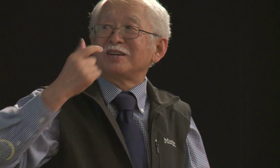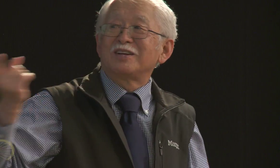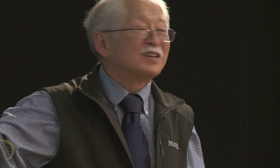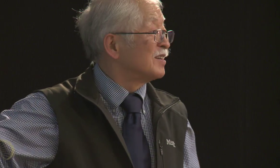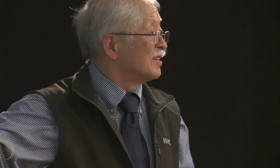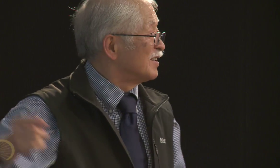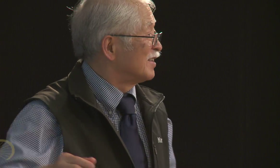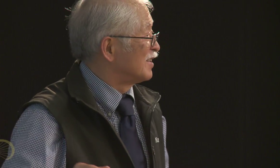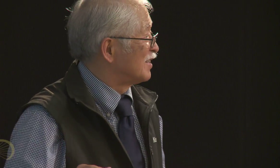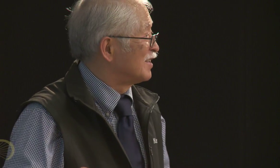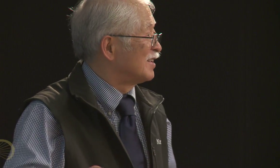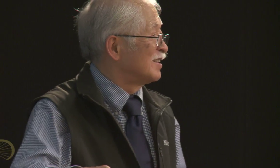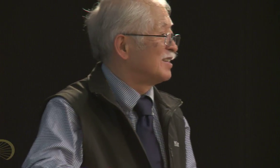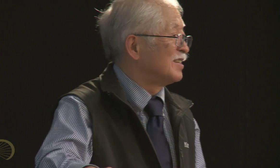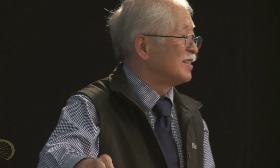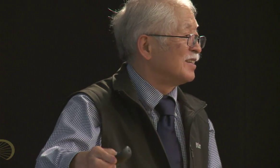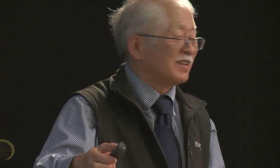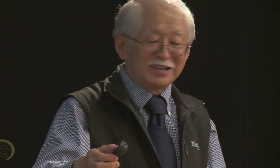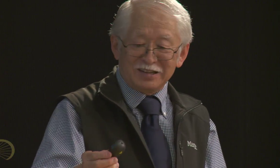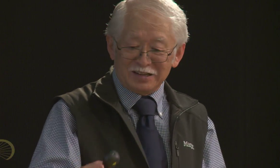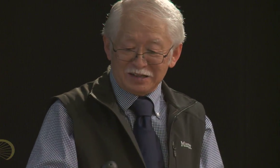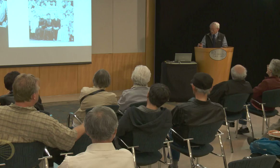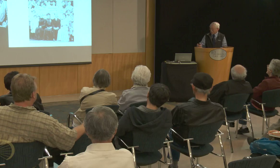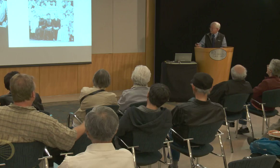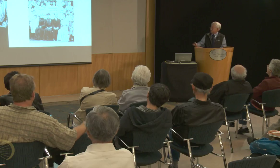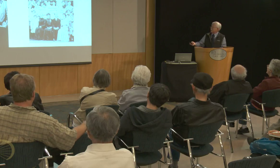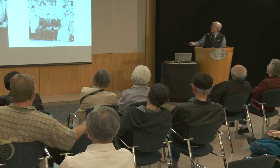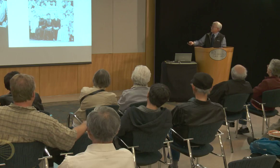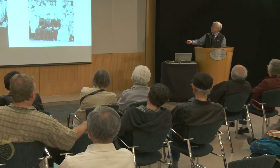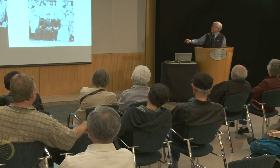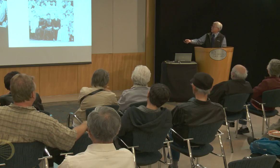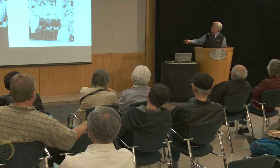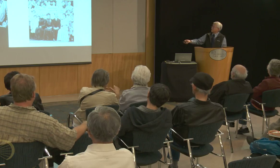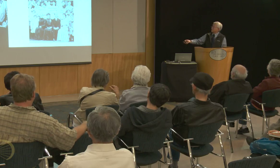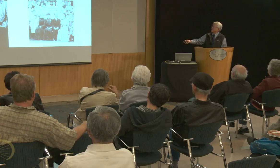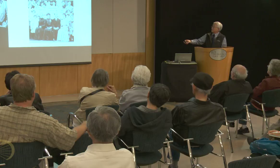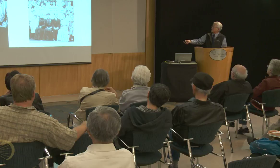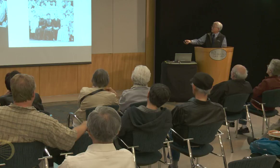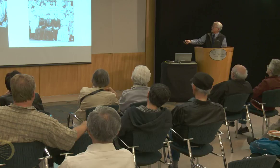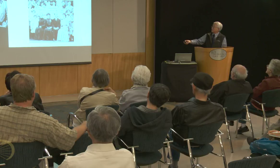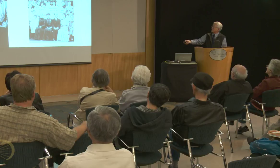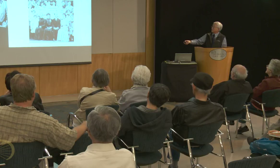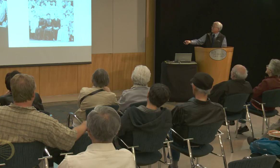that I was allowed to look at, and it was a huge picture, but I was able to shrink it down to fit into a slide.